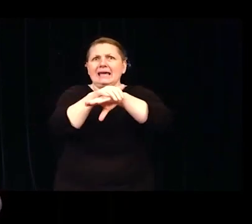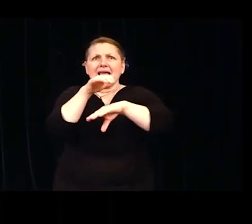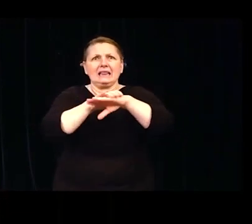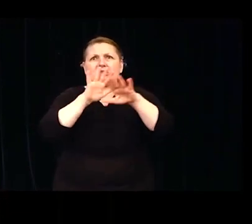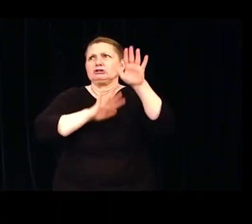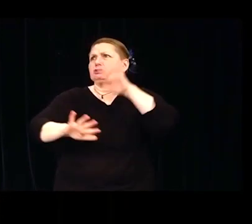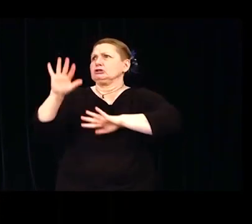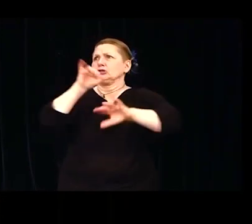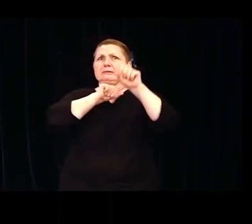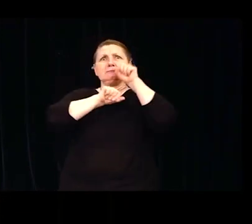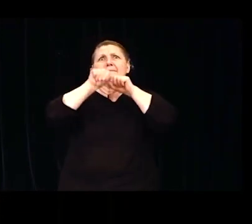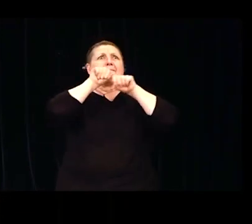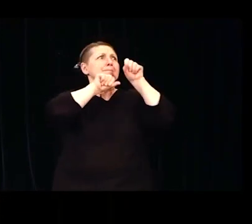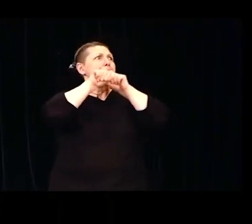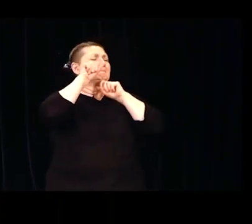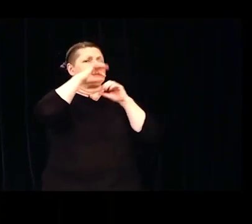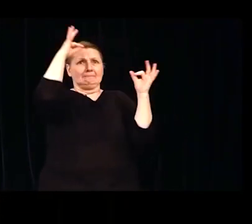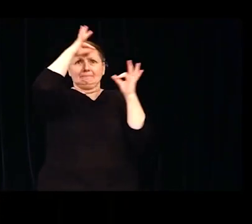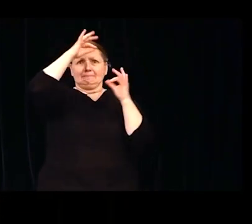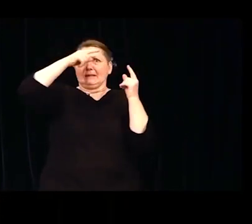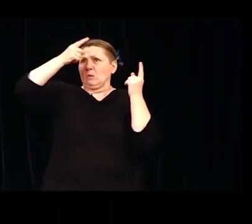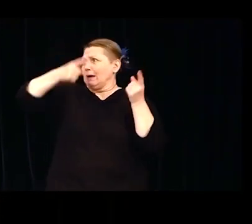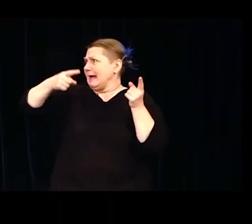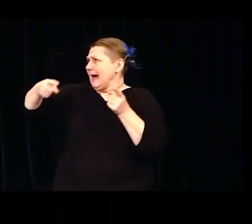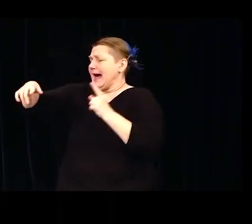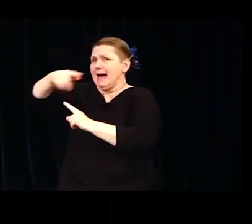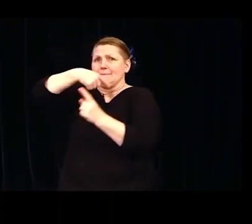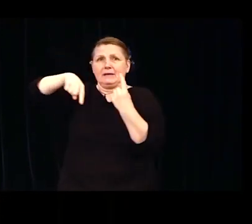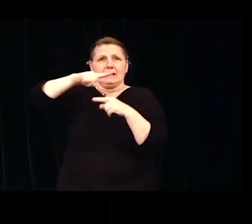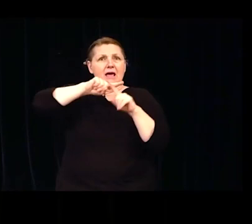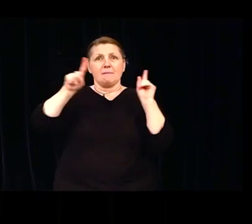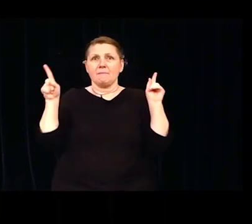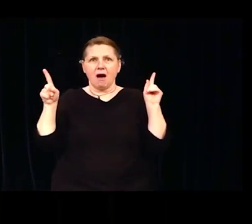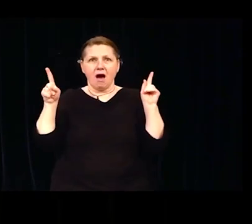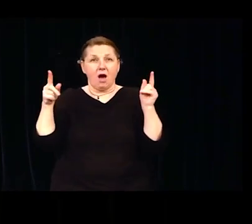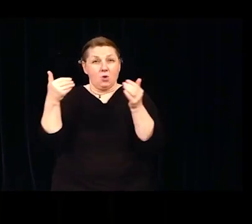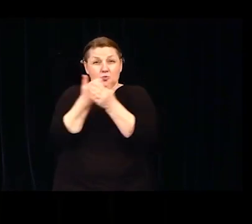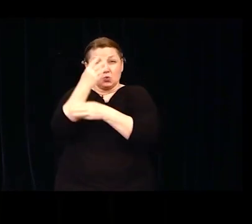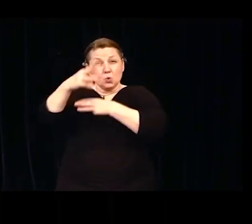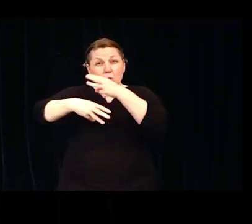but I didn't let myself to be lost in the mystery of the new world I was living in.